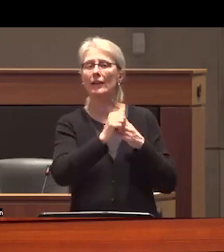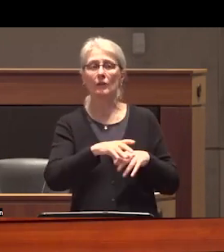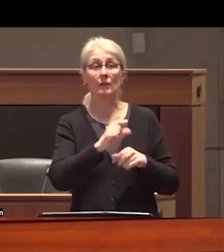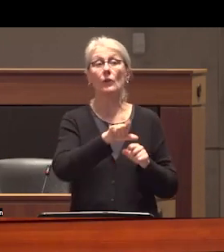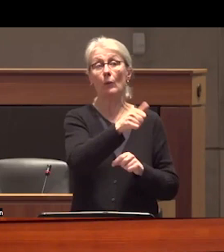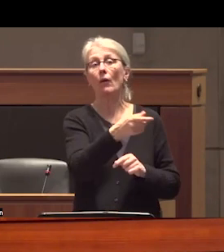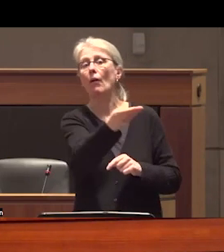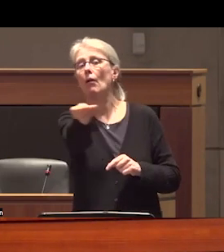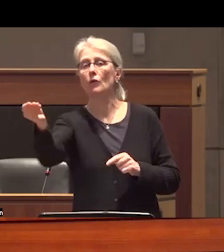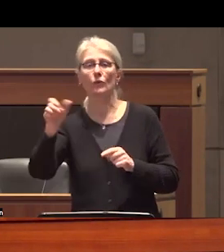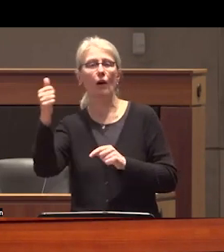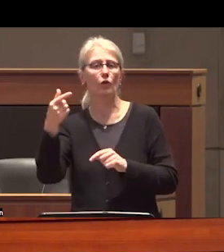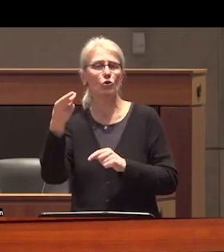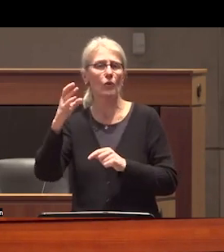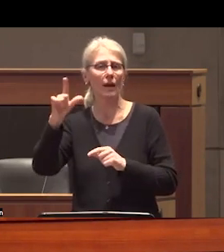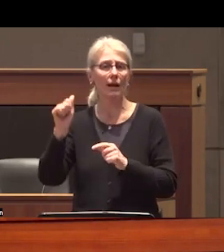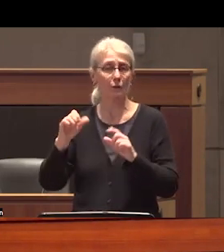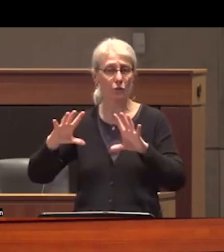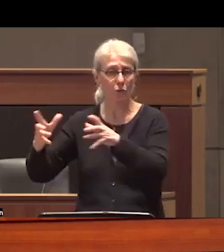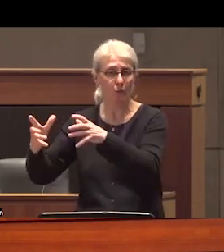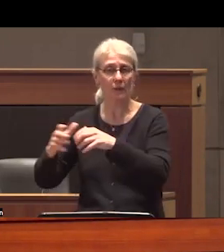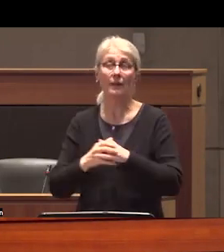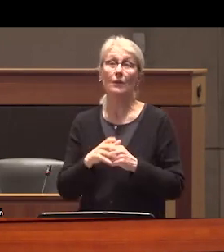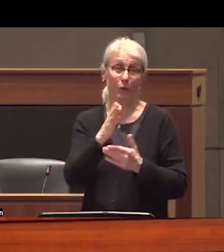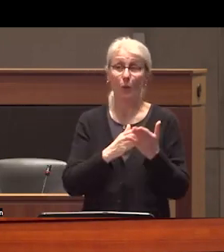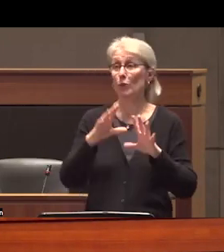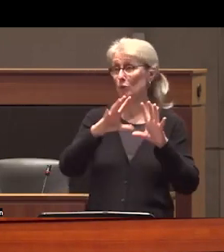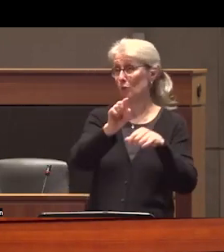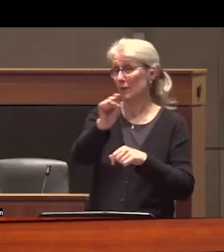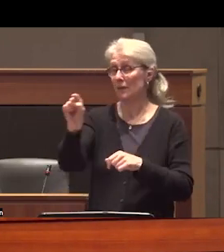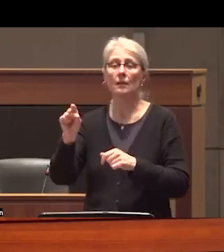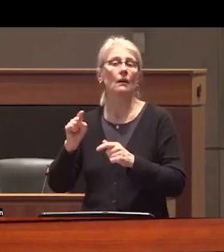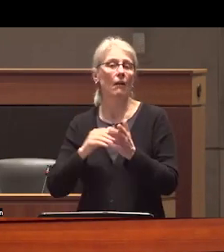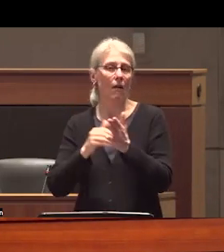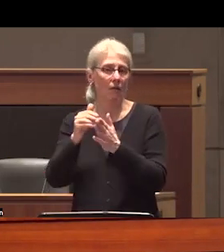groups this has created Dynamics where these groups frequently displace peasant and Rural